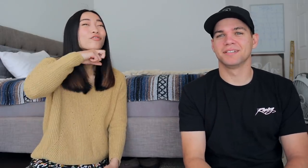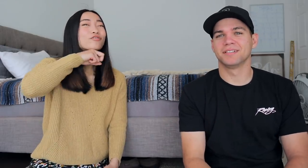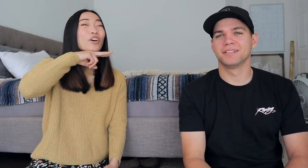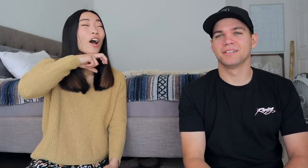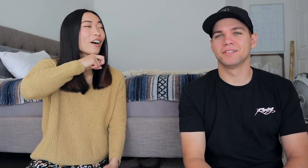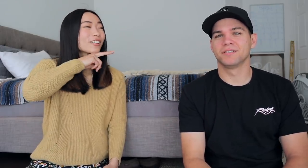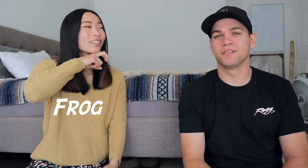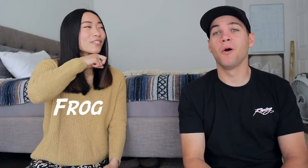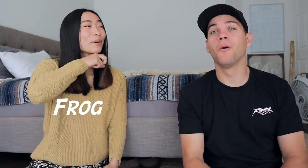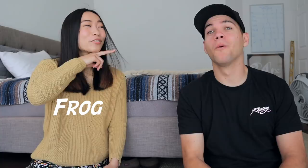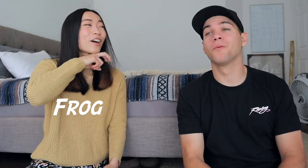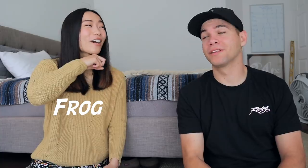Yeah, frog